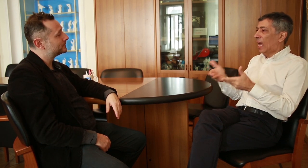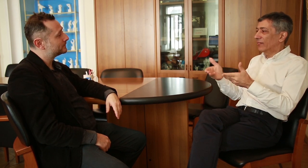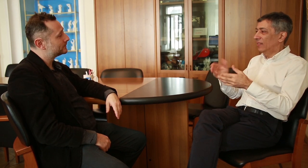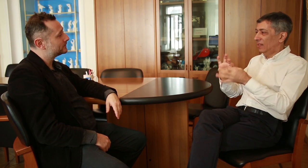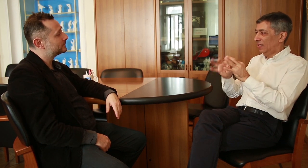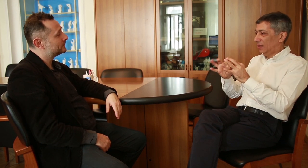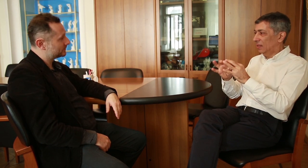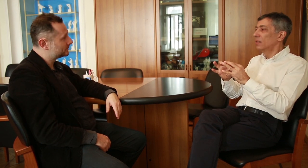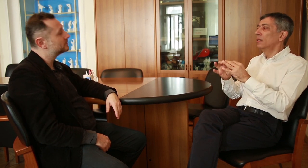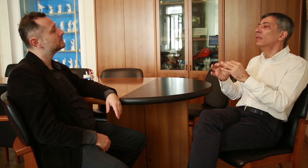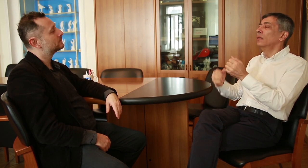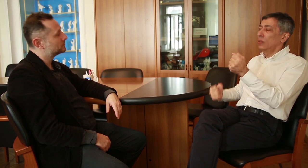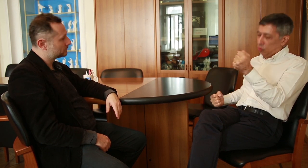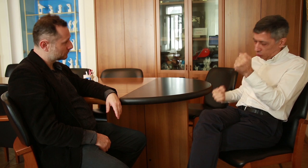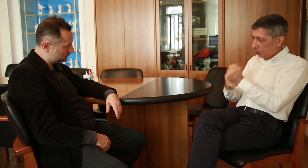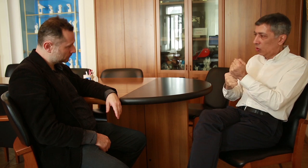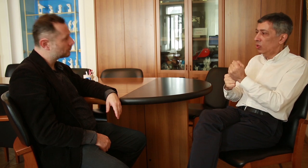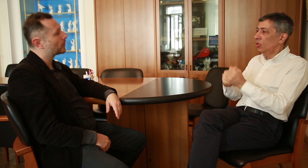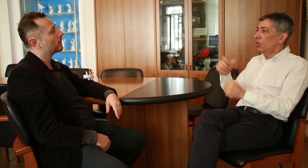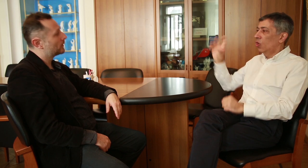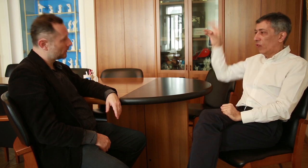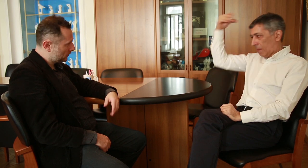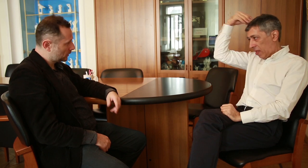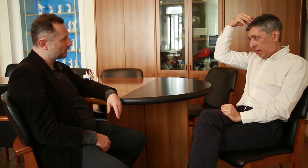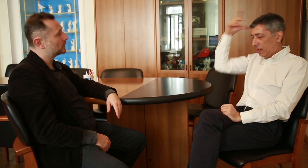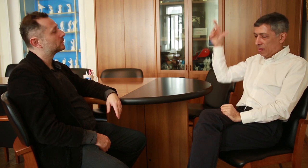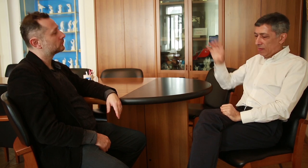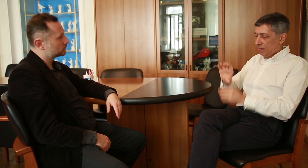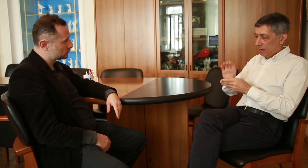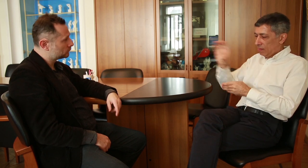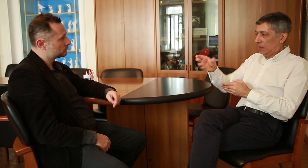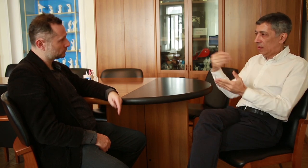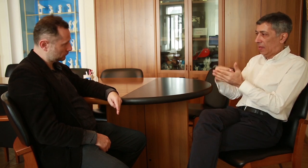be close-captioned. Deaf Muscovites were happy. Second, we